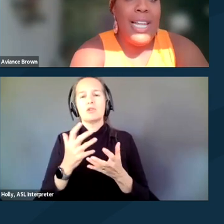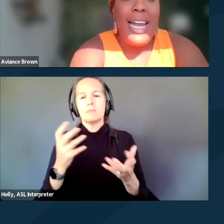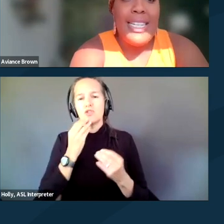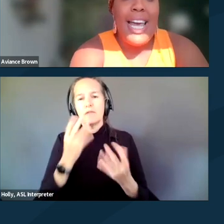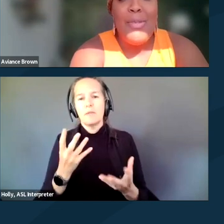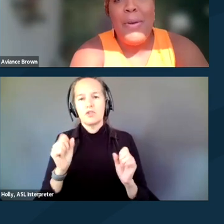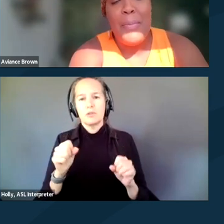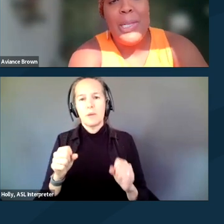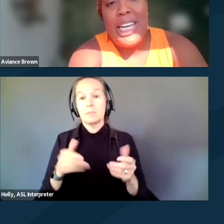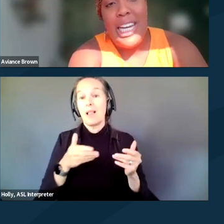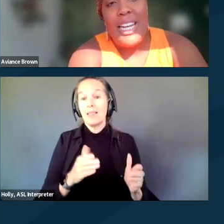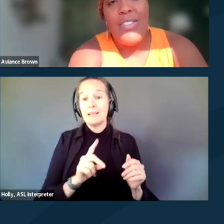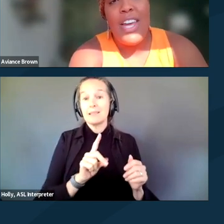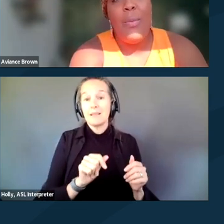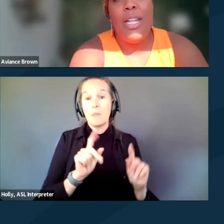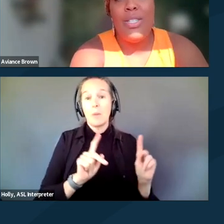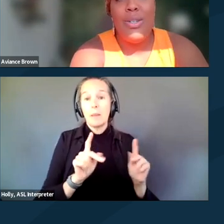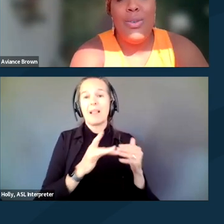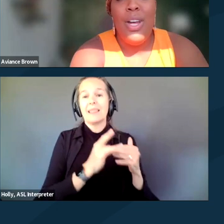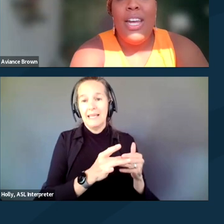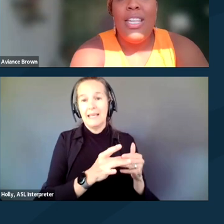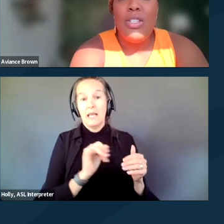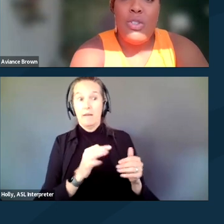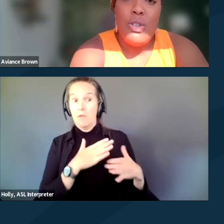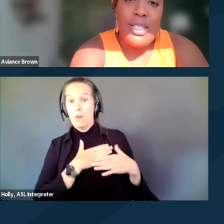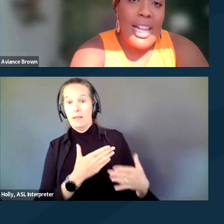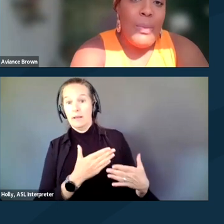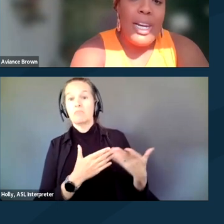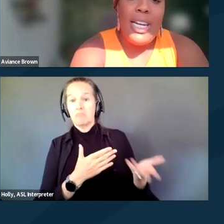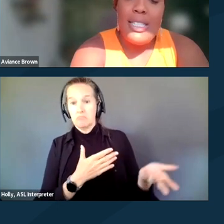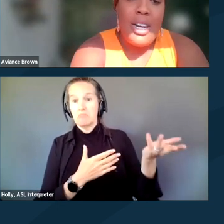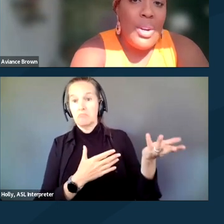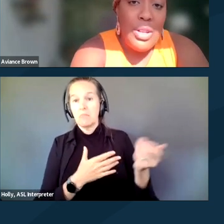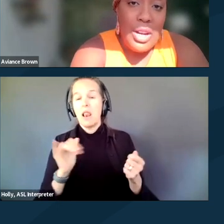Let disabled people lead if they're willing to. This ensures, kind of like what Anita said earlier,